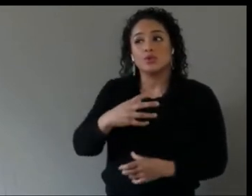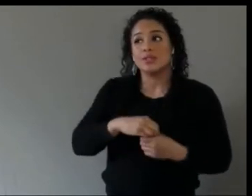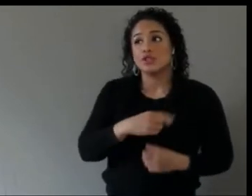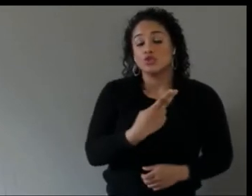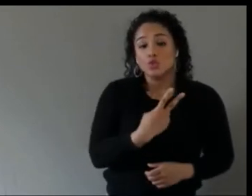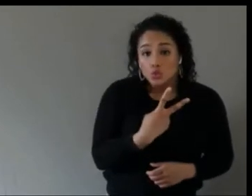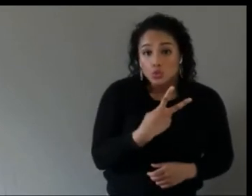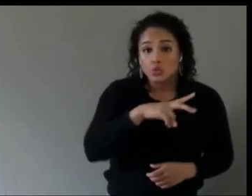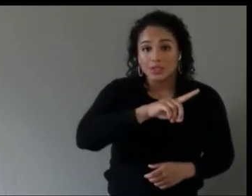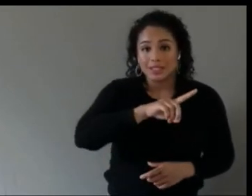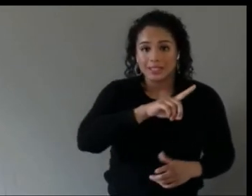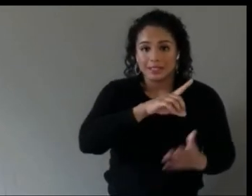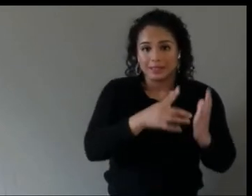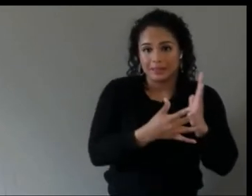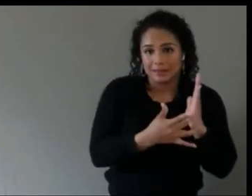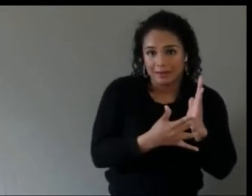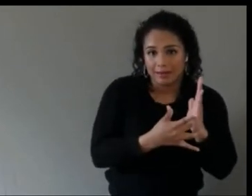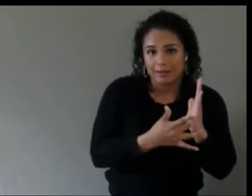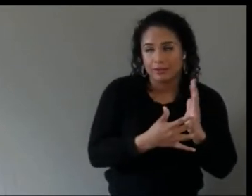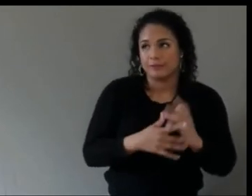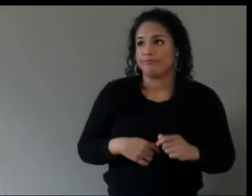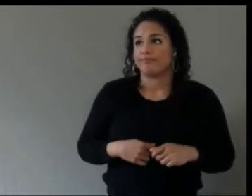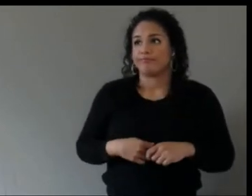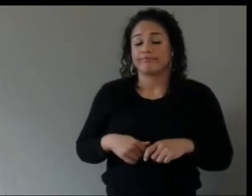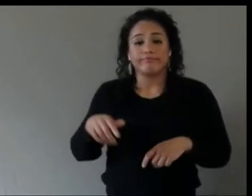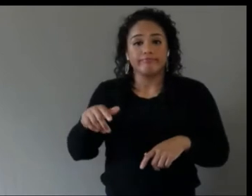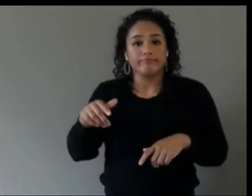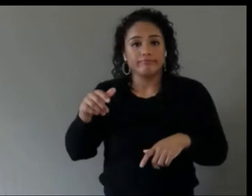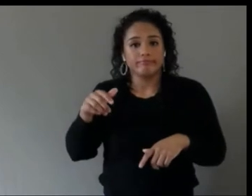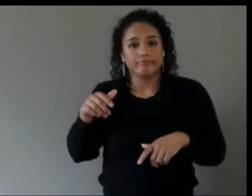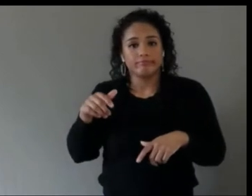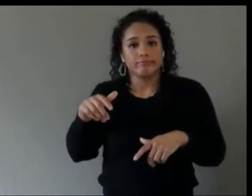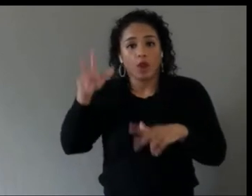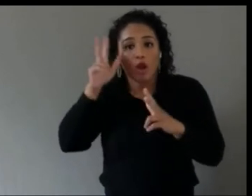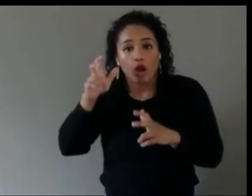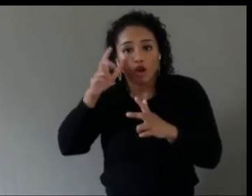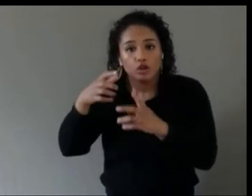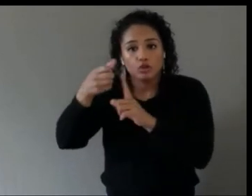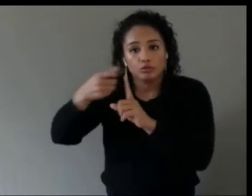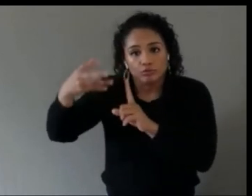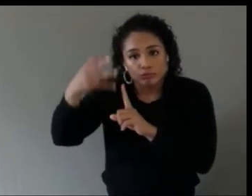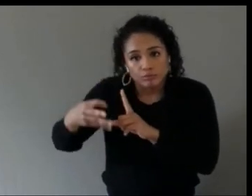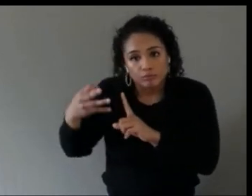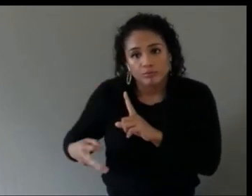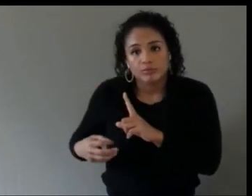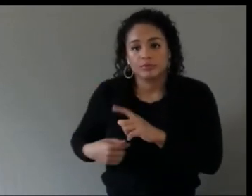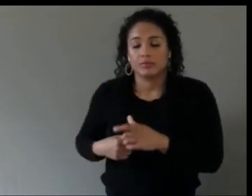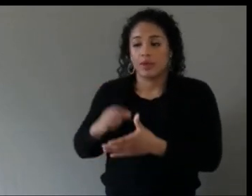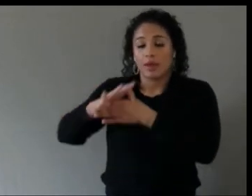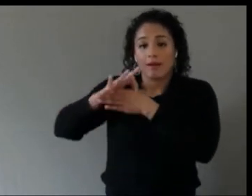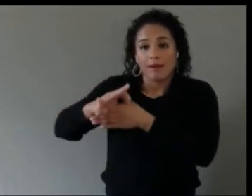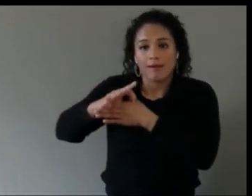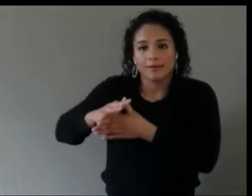Captioning, audio described, clear content, content visual design and so on is all just